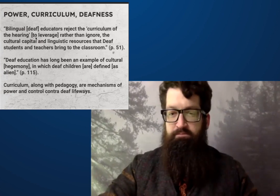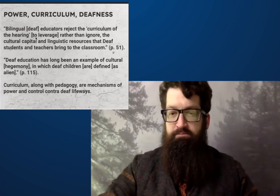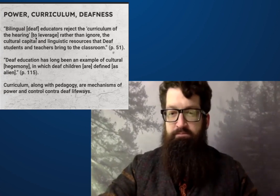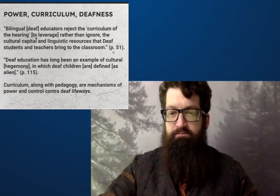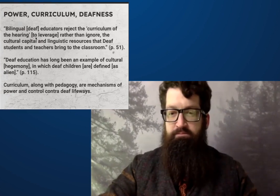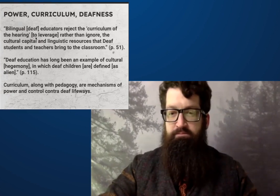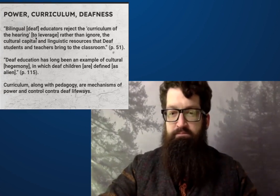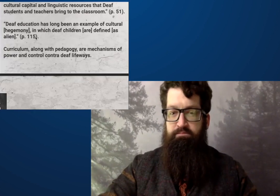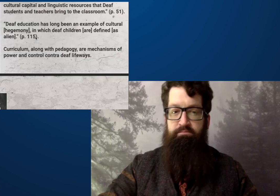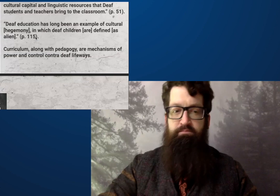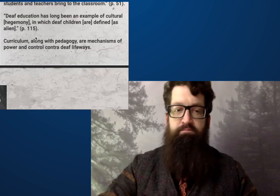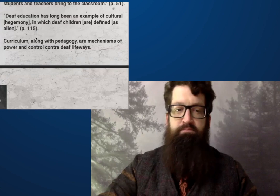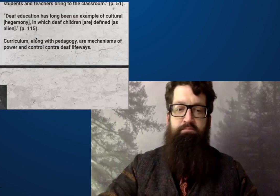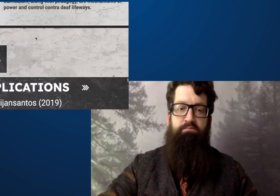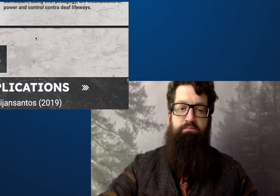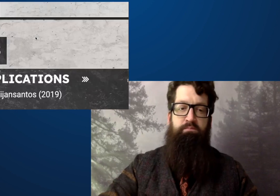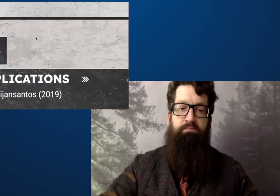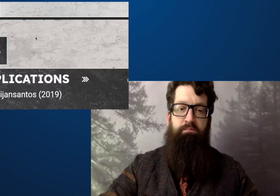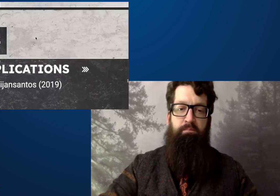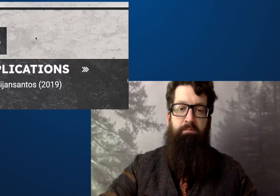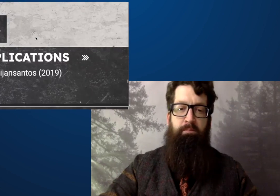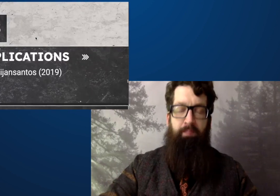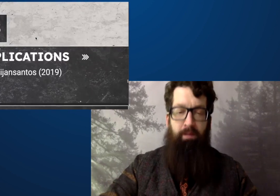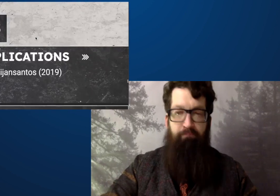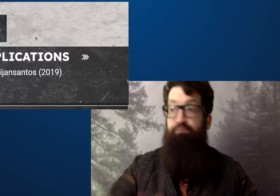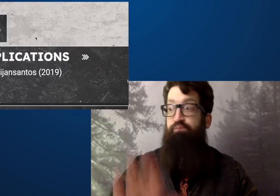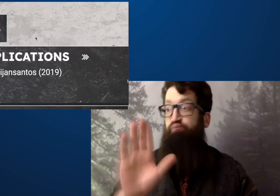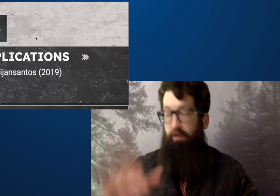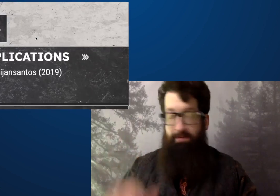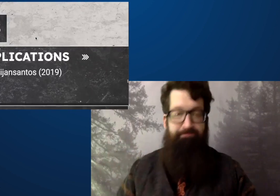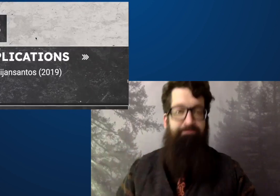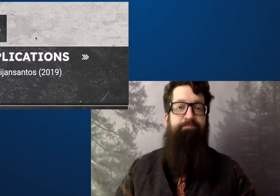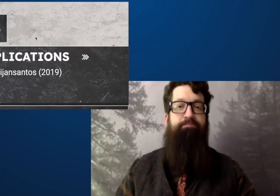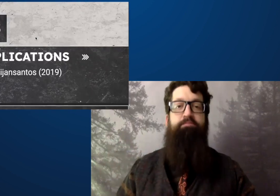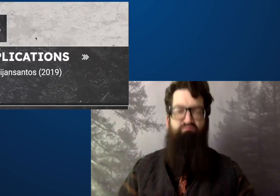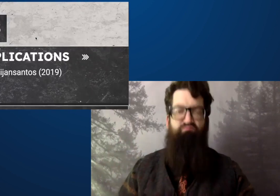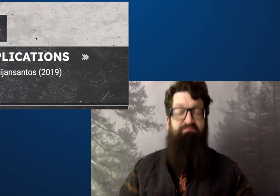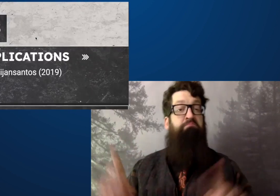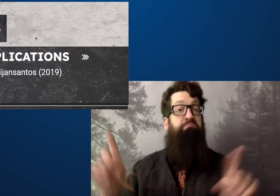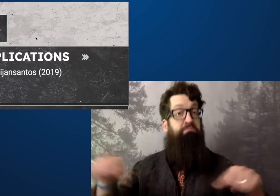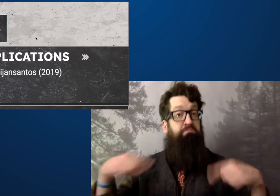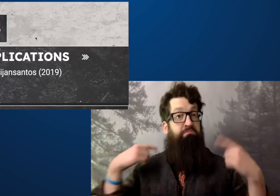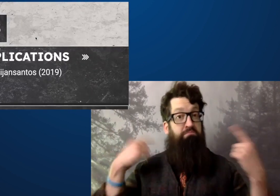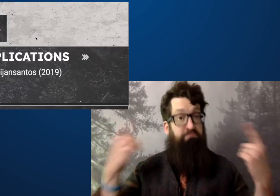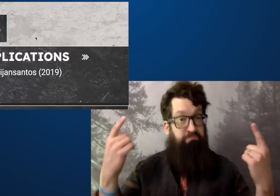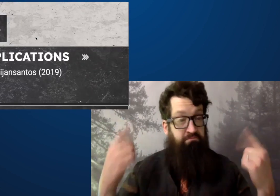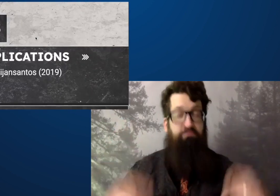which is contradicting.